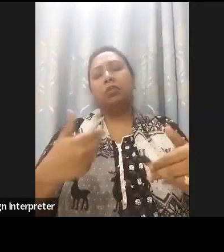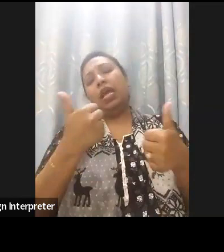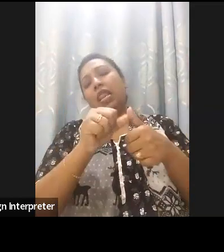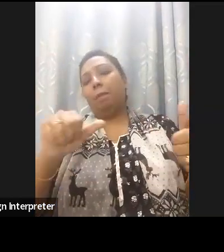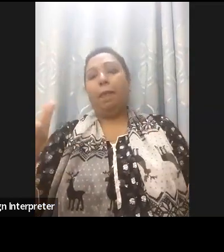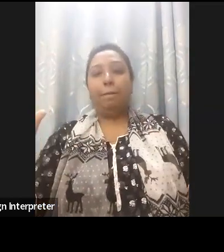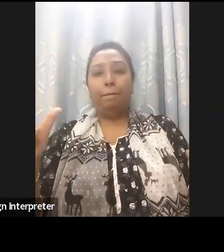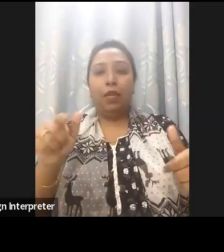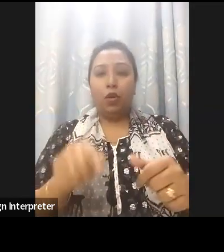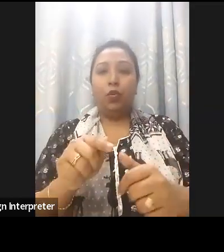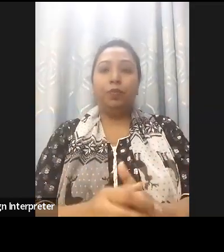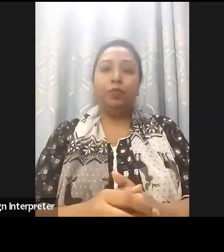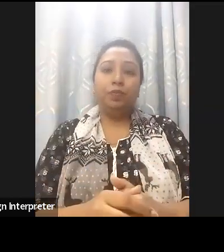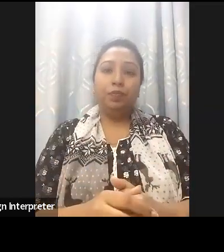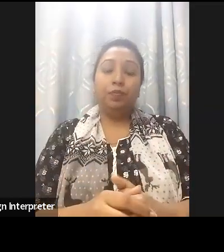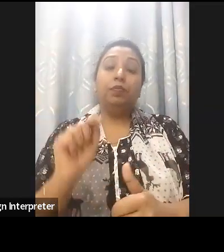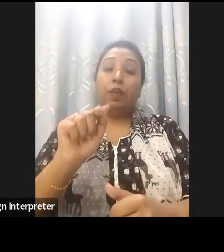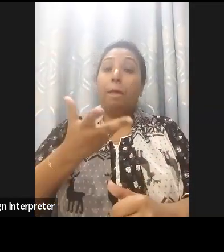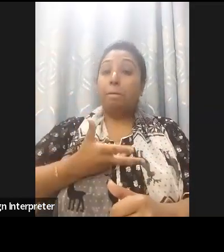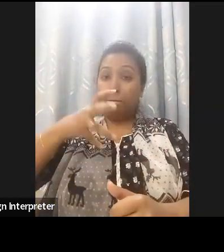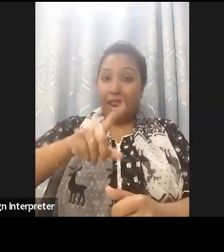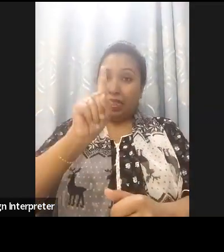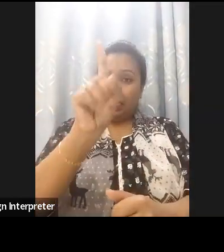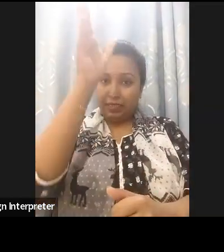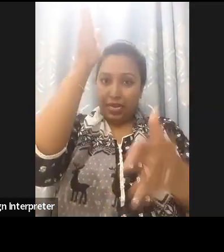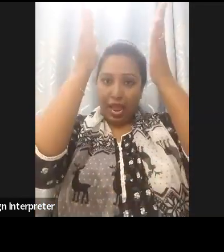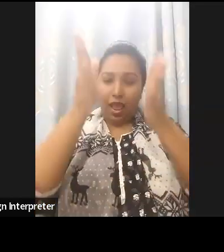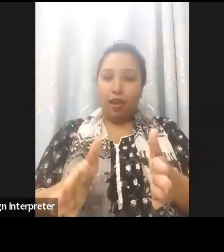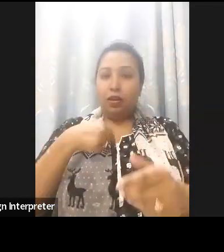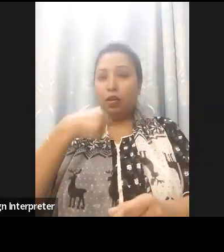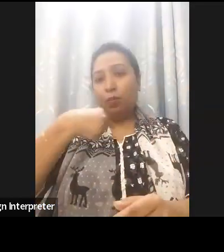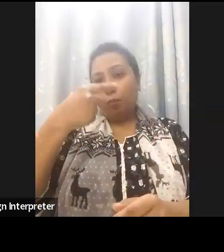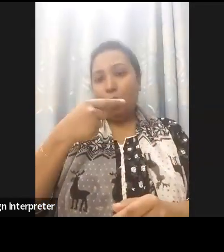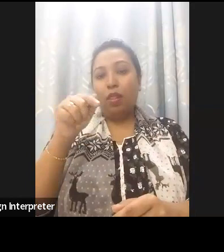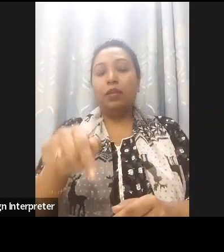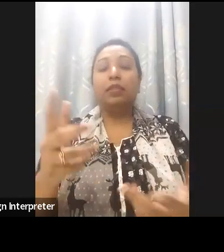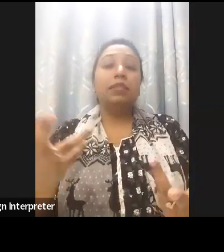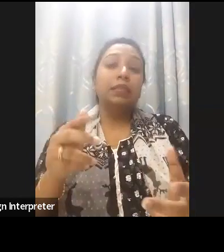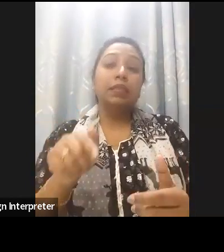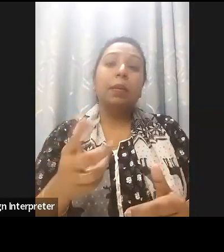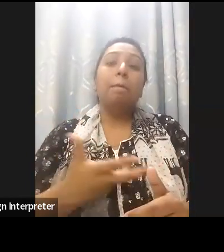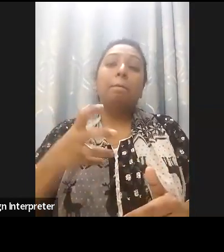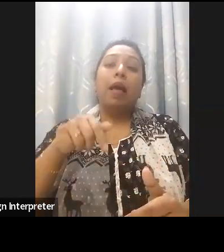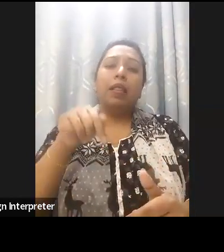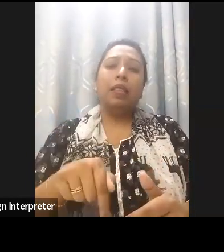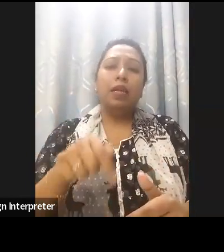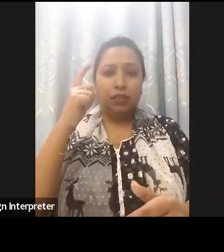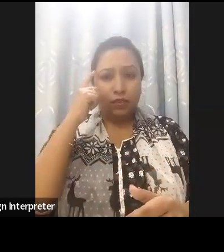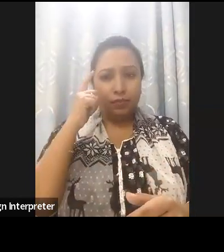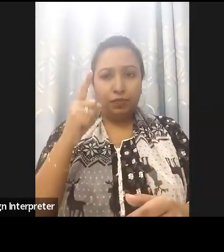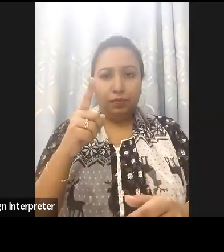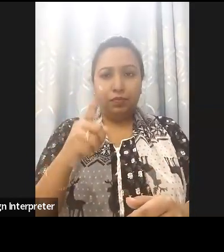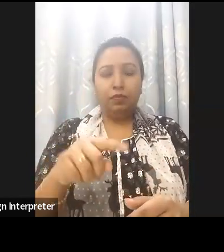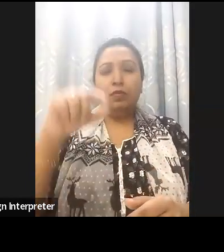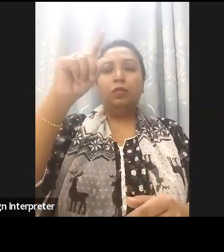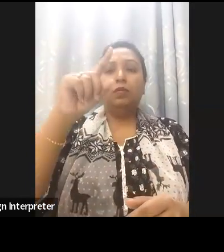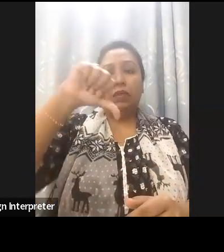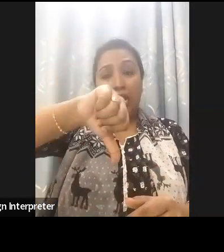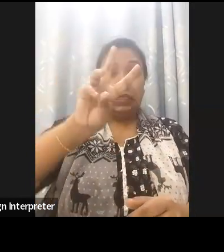to talk particularly about Bangladesh, Bangladesh according to DARE Index ranked 93 in terms